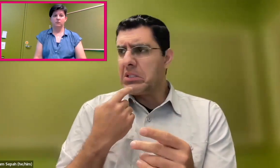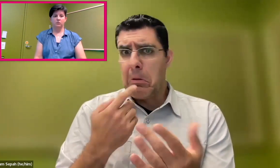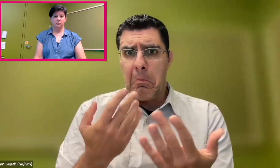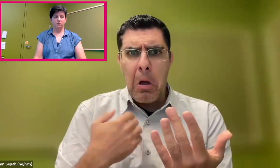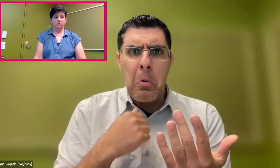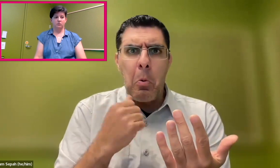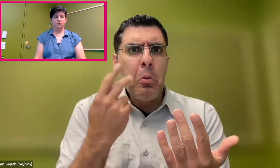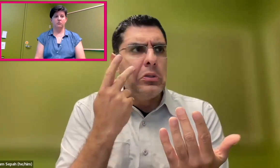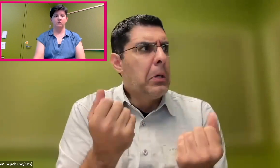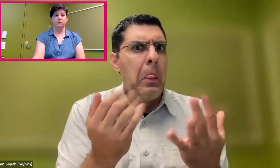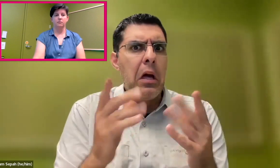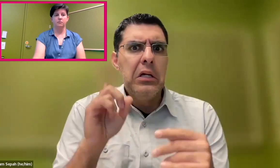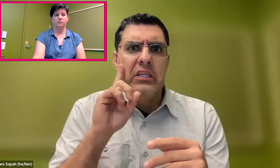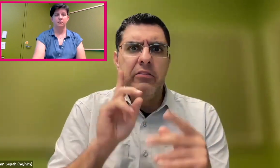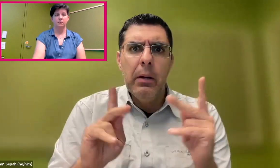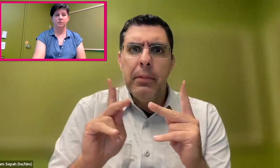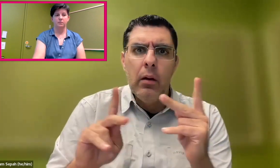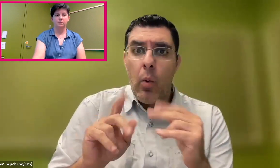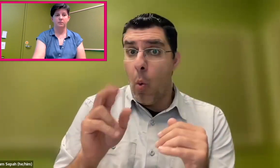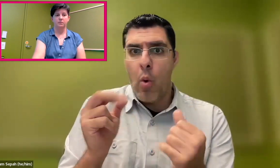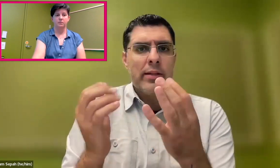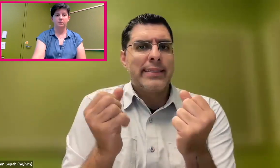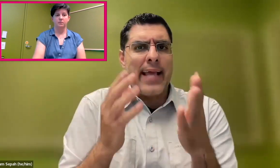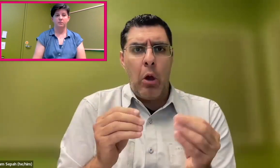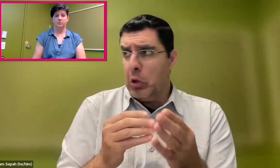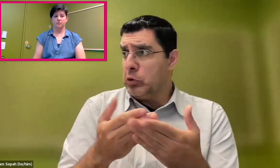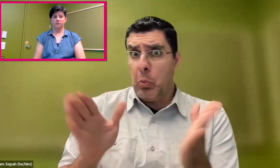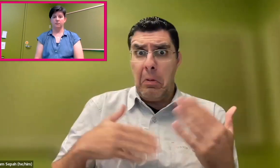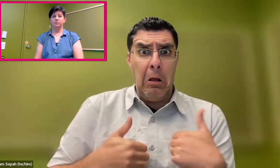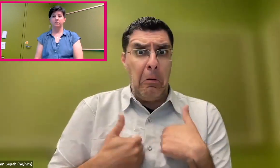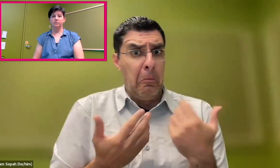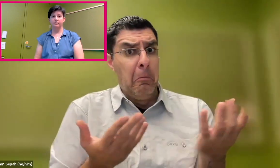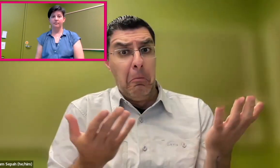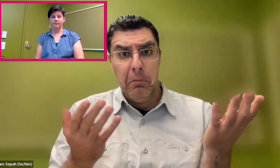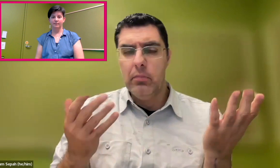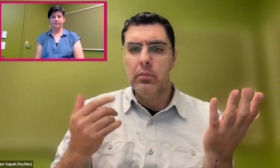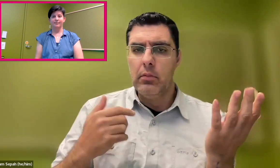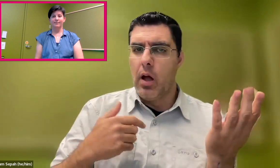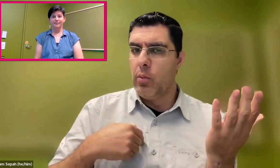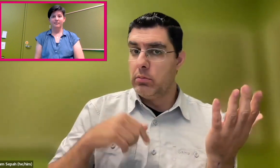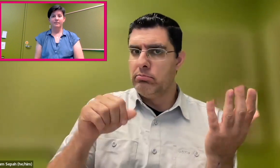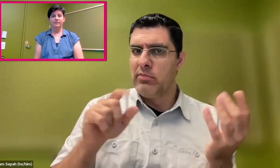Often, people say that they don't see many deaf people around or even signers.